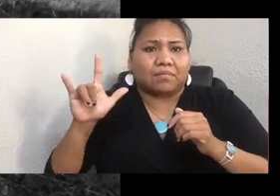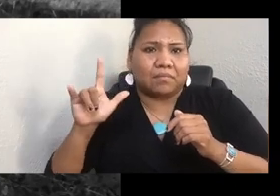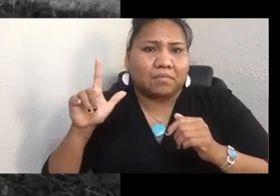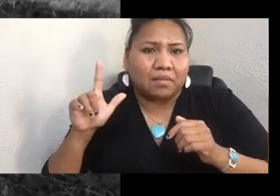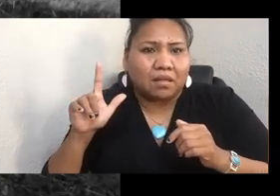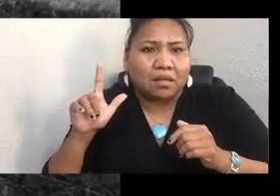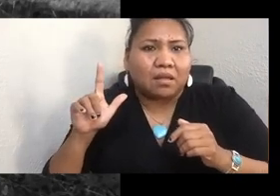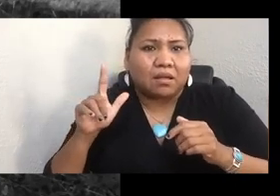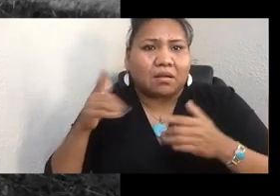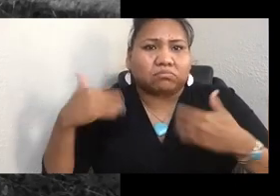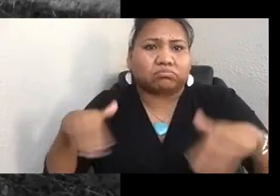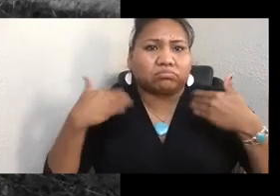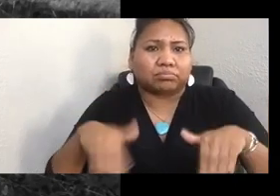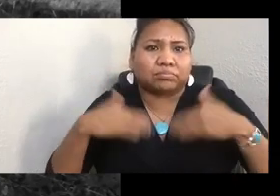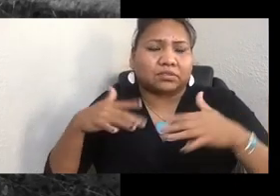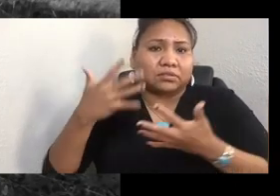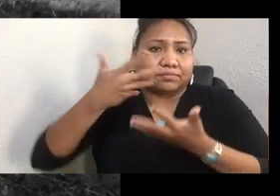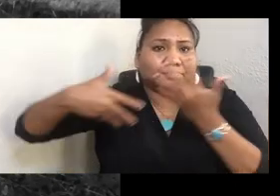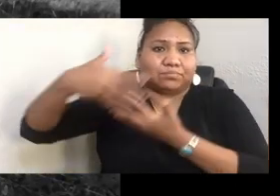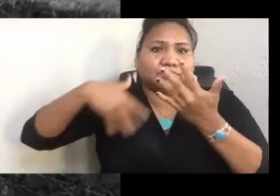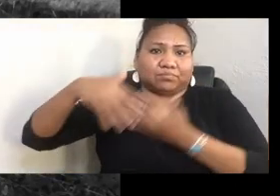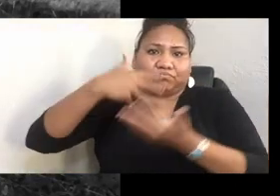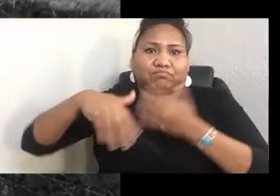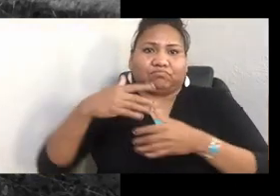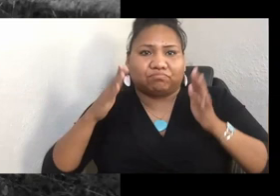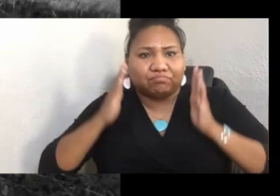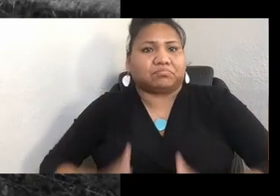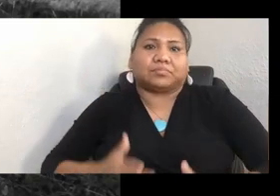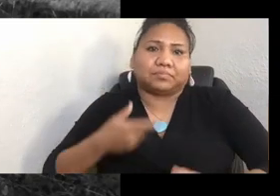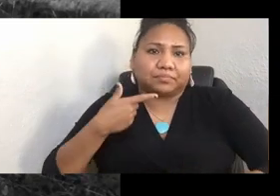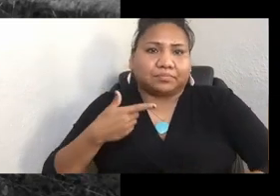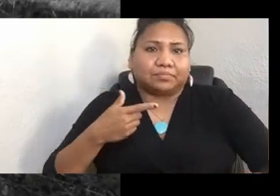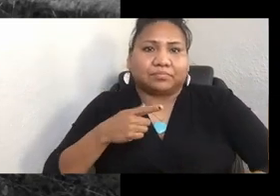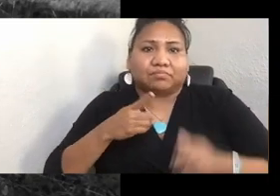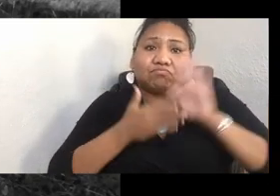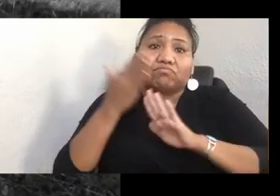She runs a place, something called Data Warriors Lab. Later this afternoon, I'm going to go